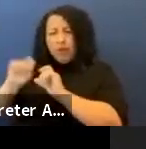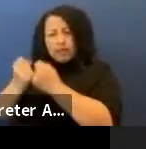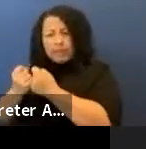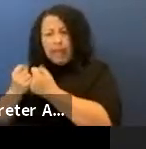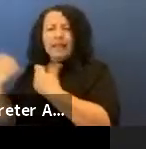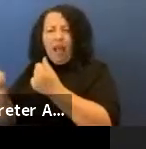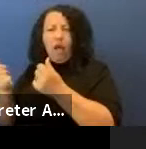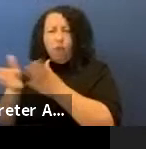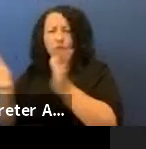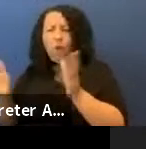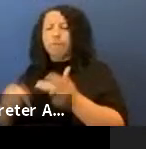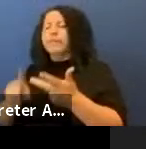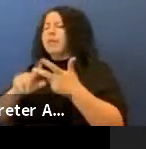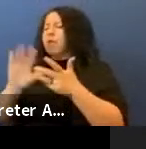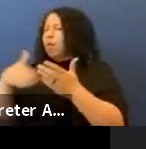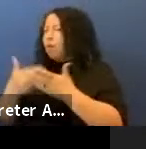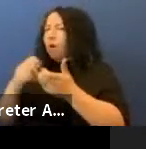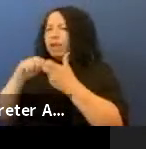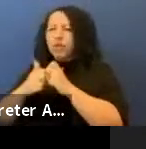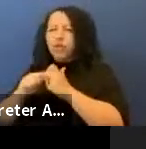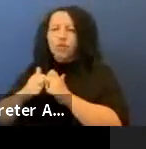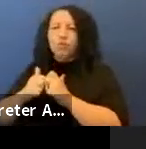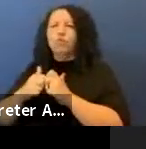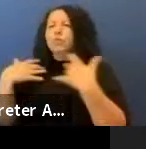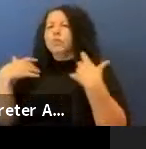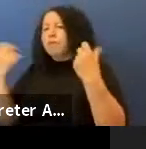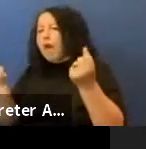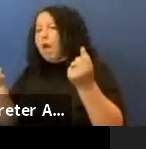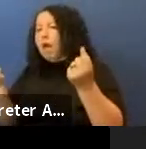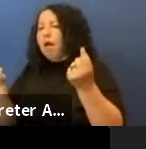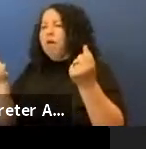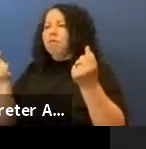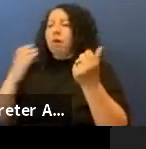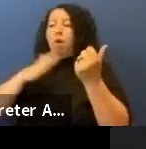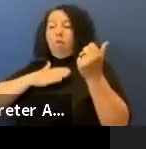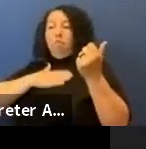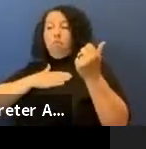and these are all issues of health on my reservation and my family.